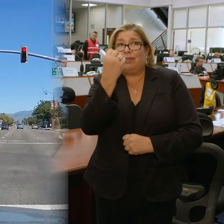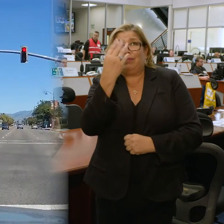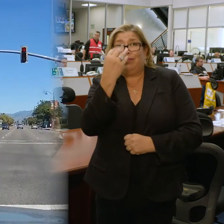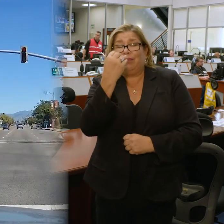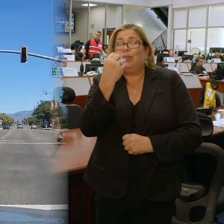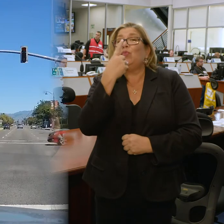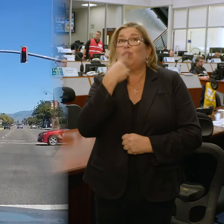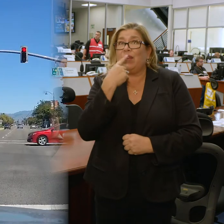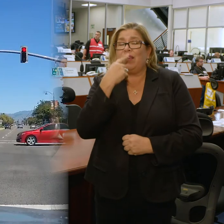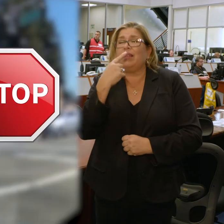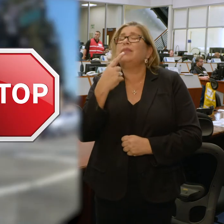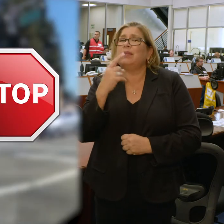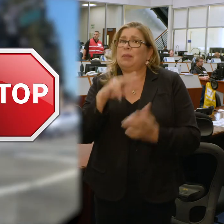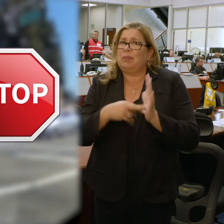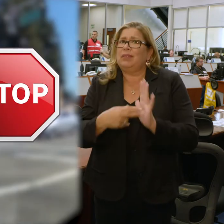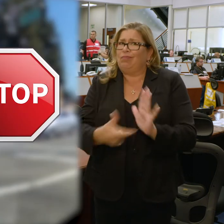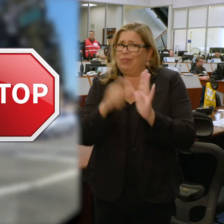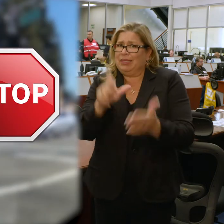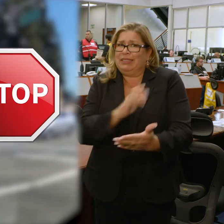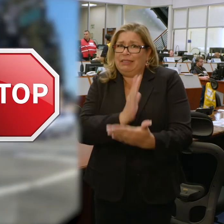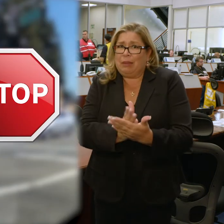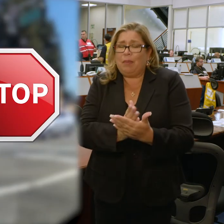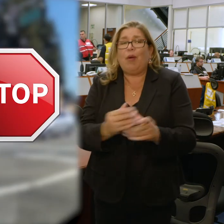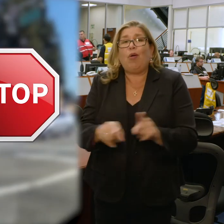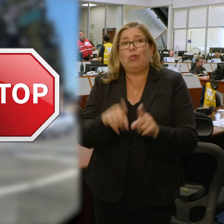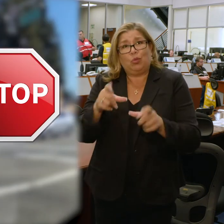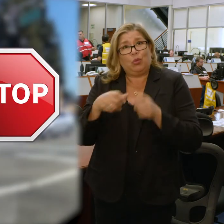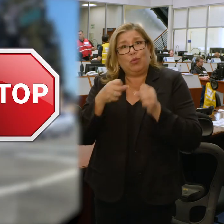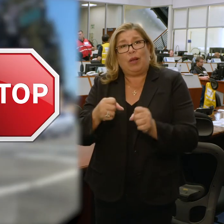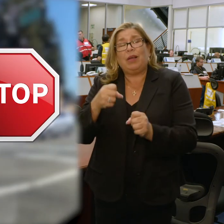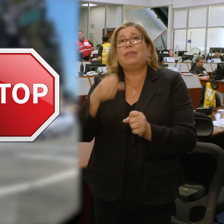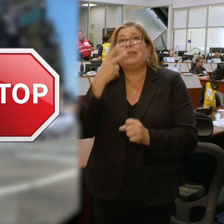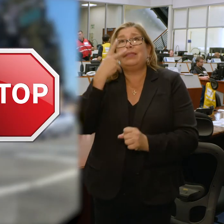if they were stop signs and treat every traffic signal with no lights as if they